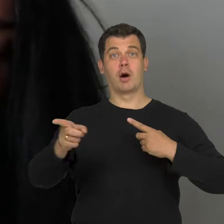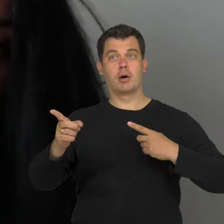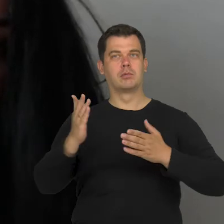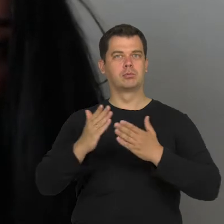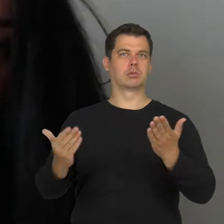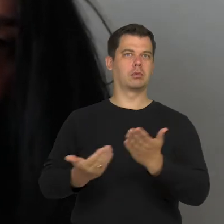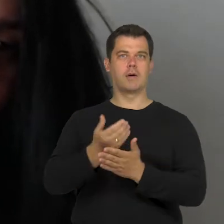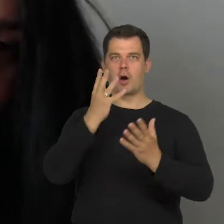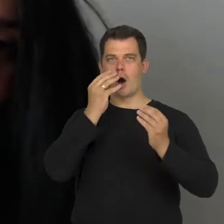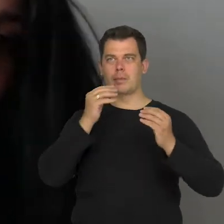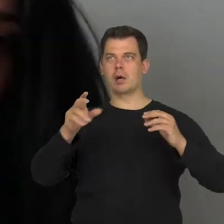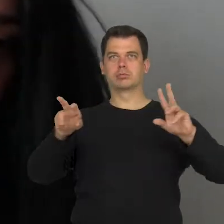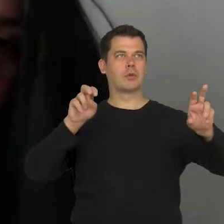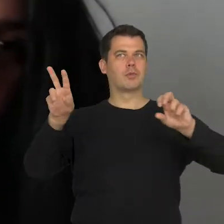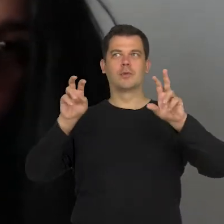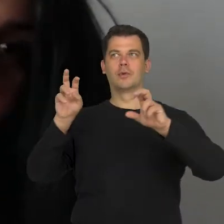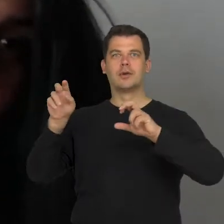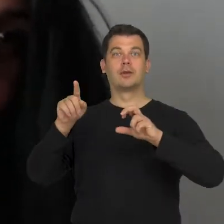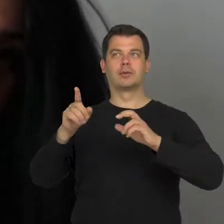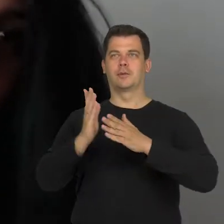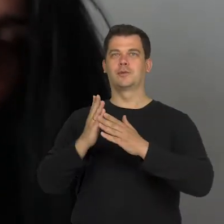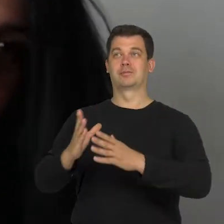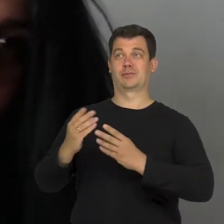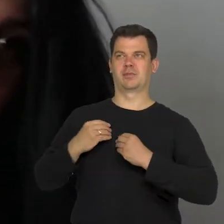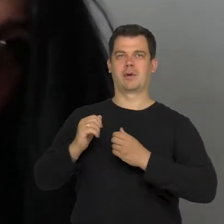which instantly became either accepted or rejected images